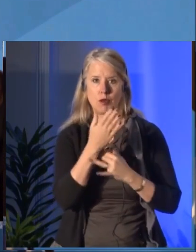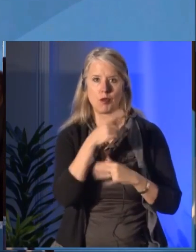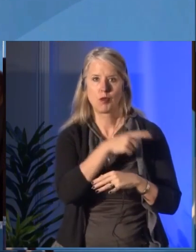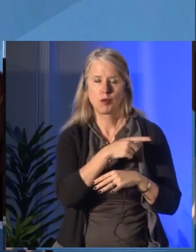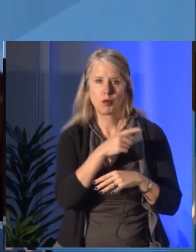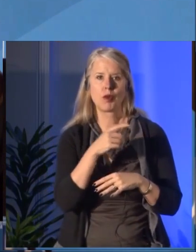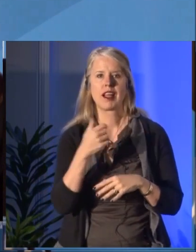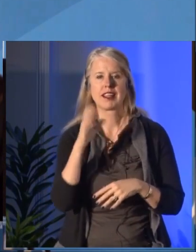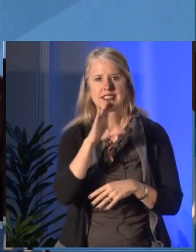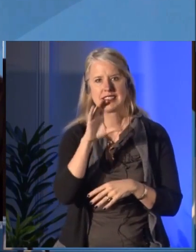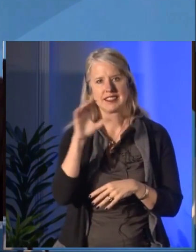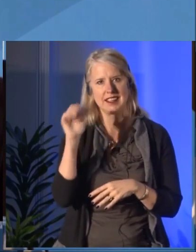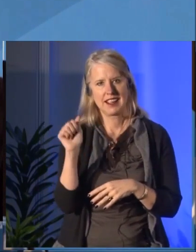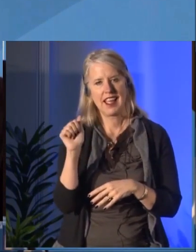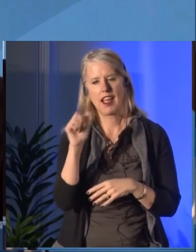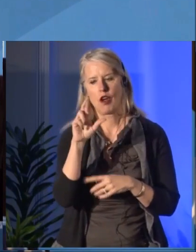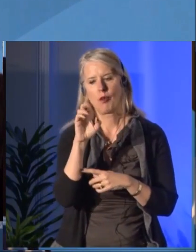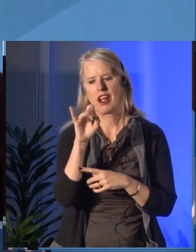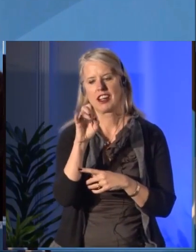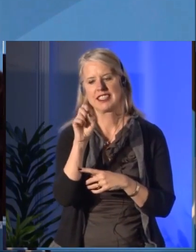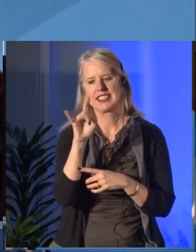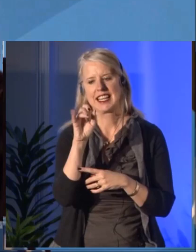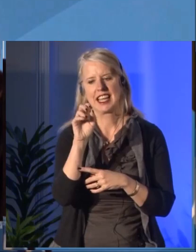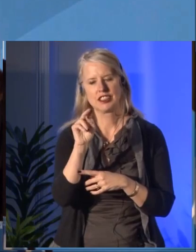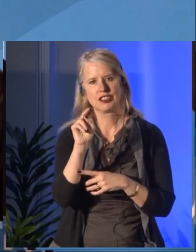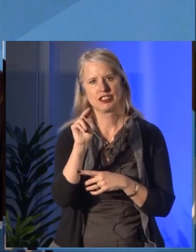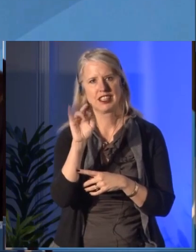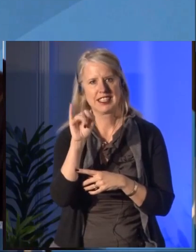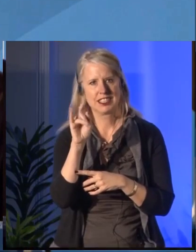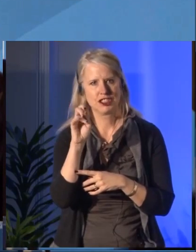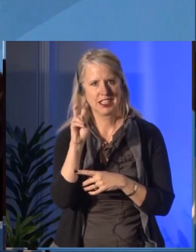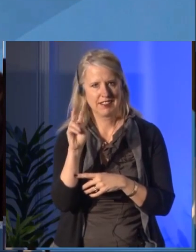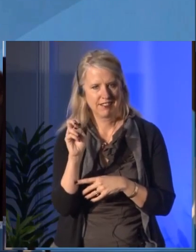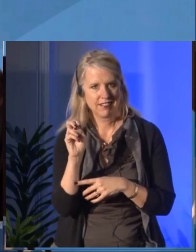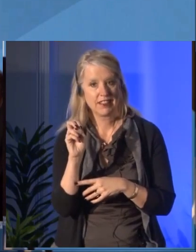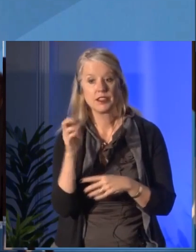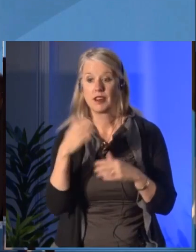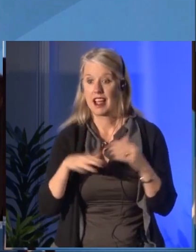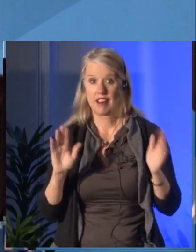by the Cris Derksen Trio, which includes cellist Cris Derksen,